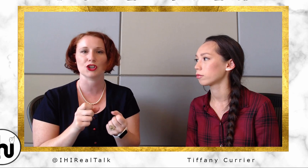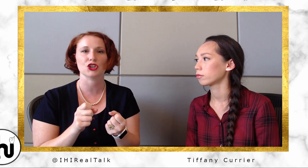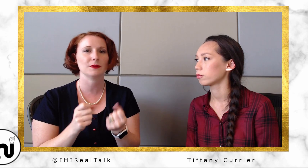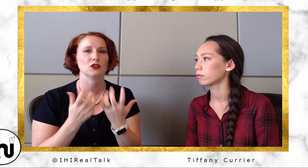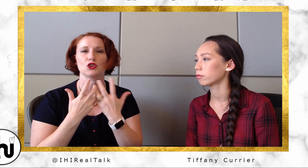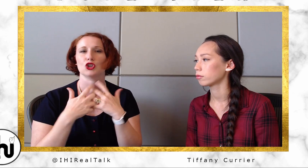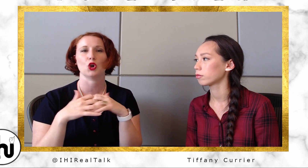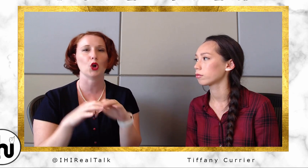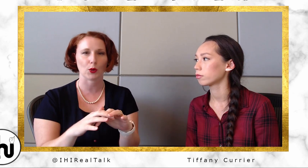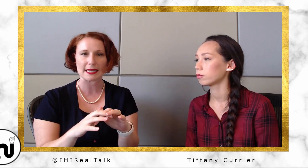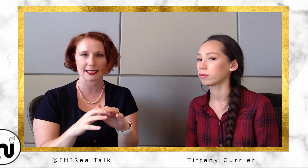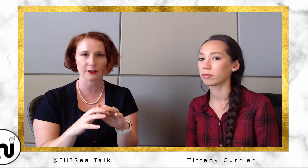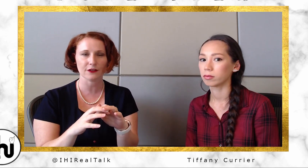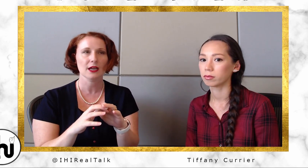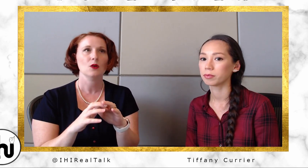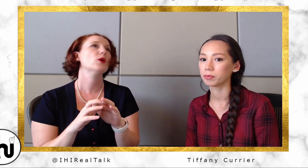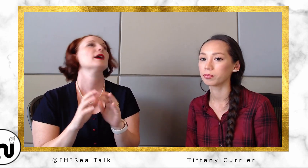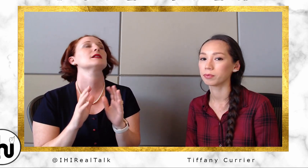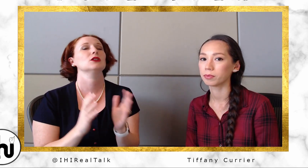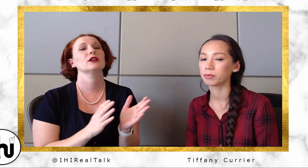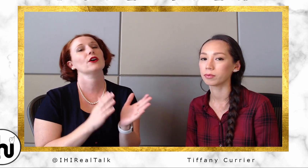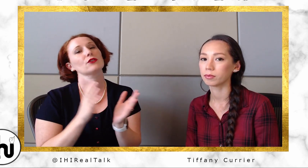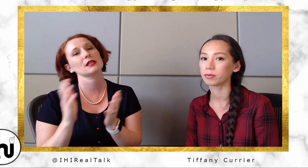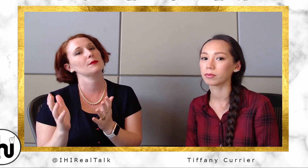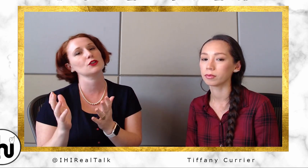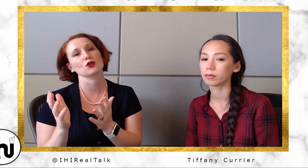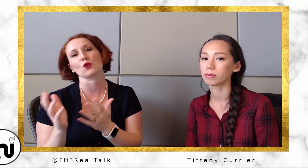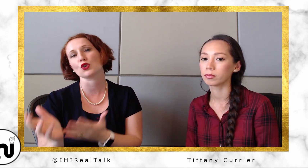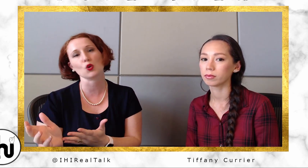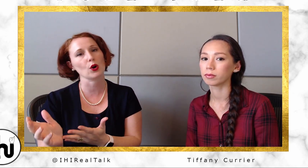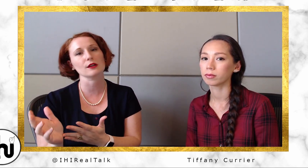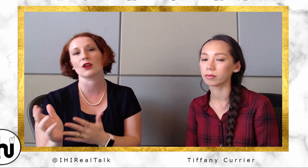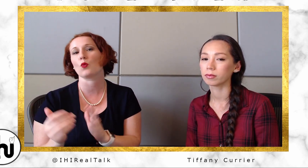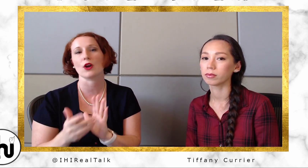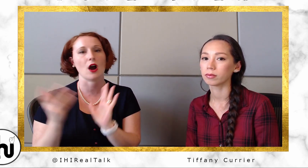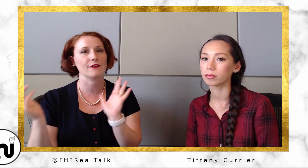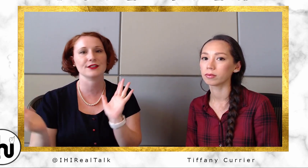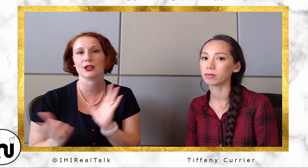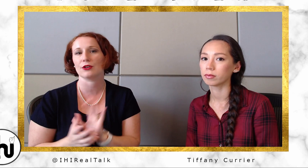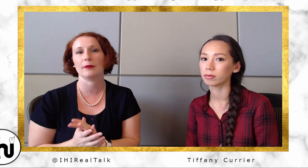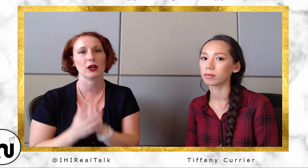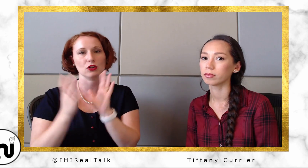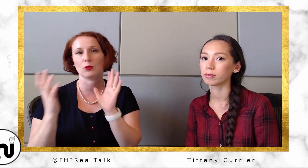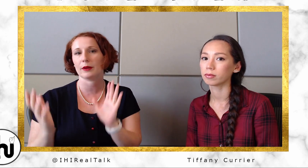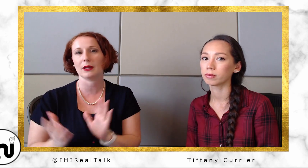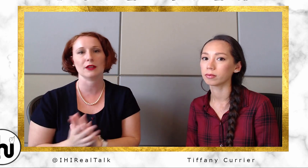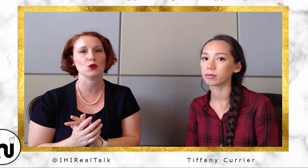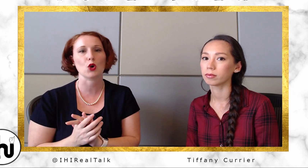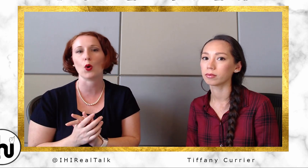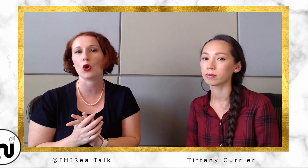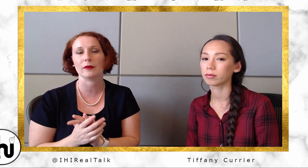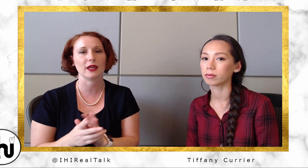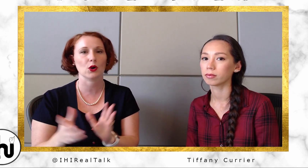that's just so cohesive. Whereas a lot of other assignments, they're so short. They're one-offs. They're a medical appointment, then you go home and they go home.